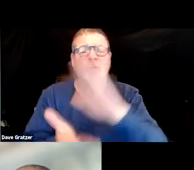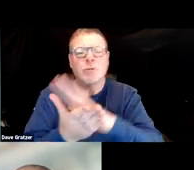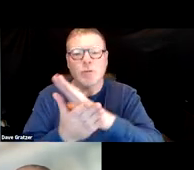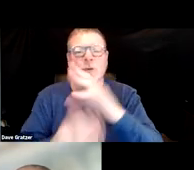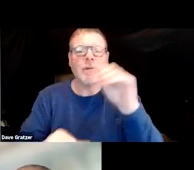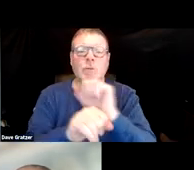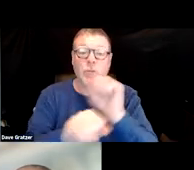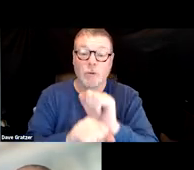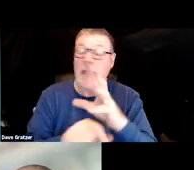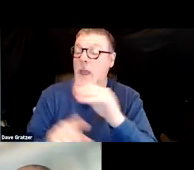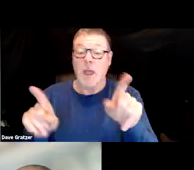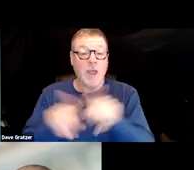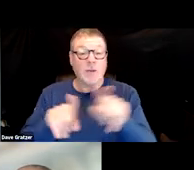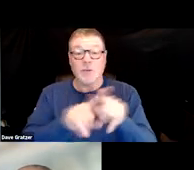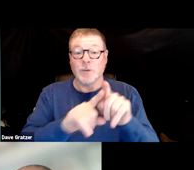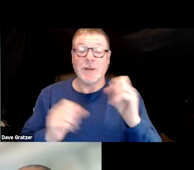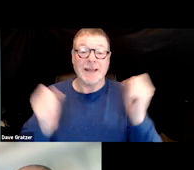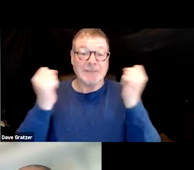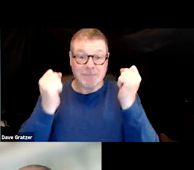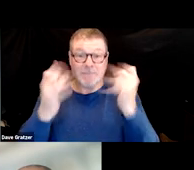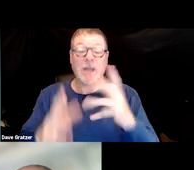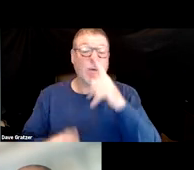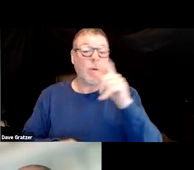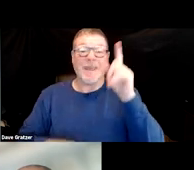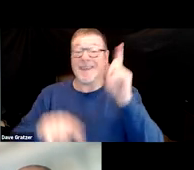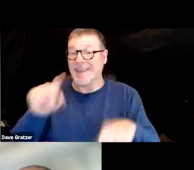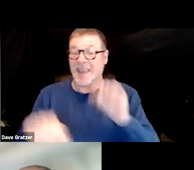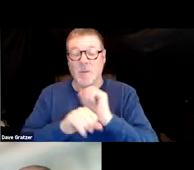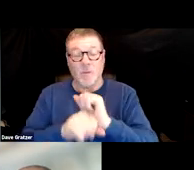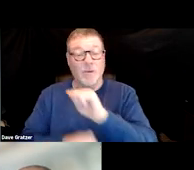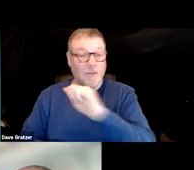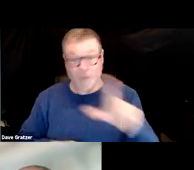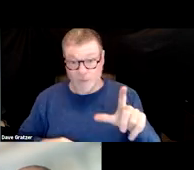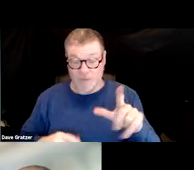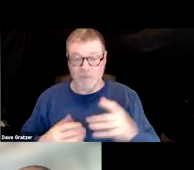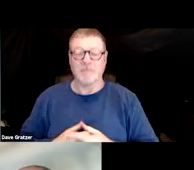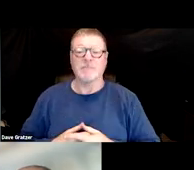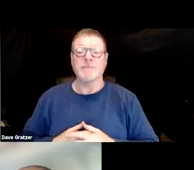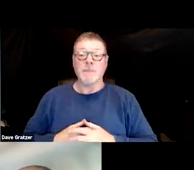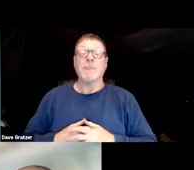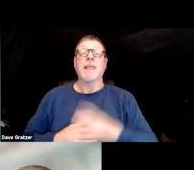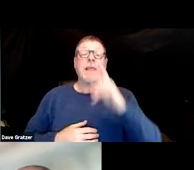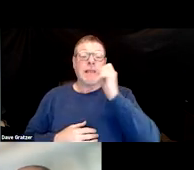as well as many who can not work at all. While the Social Security Administration